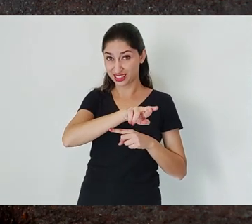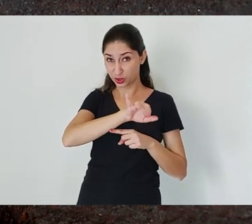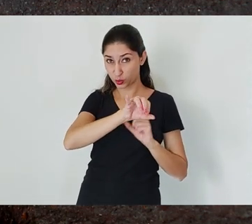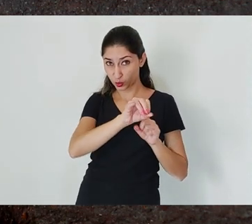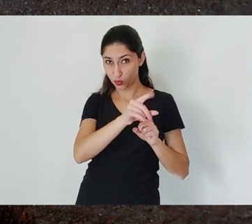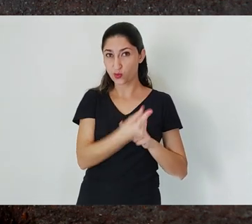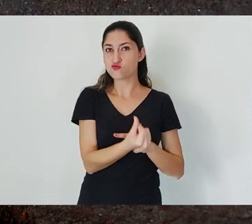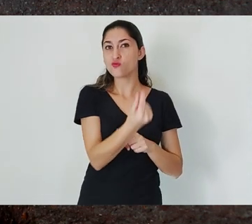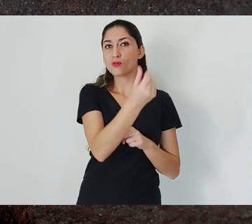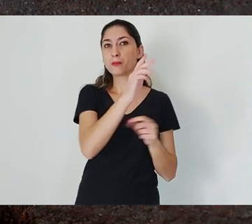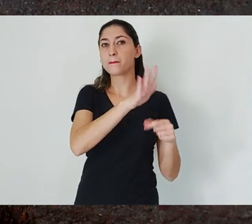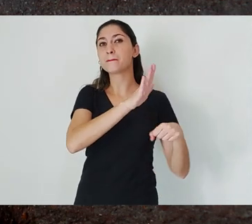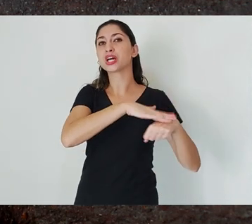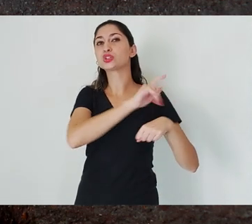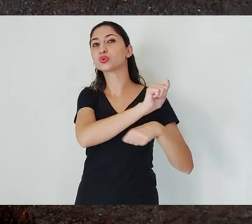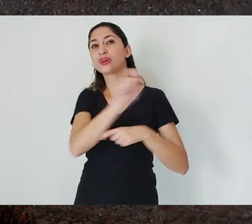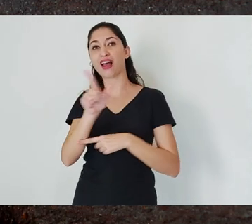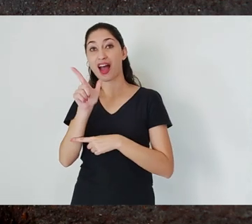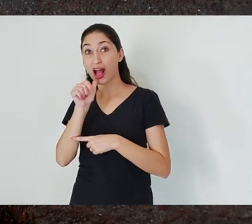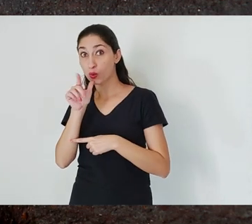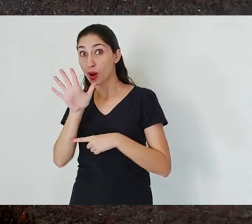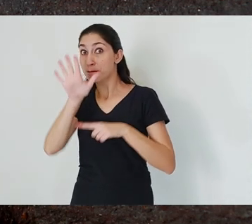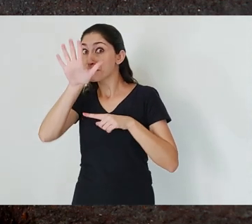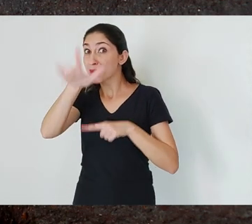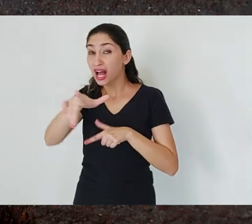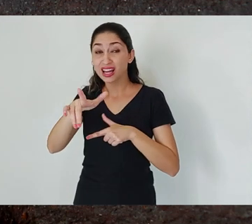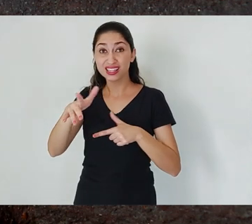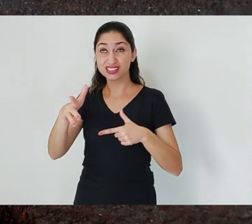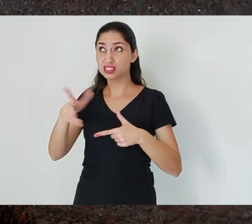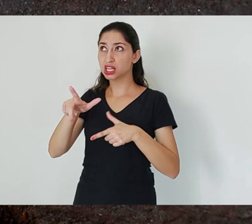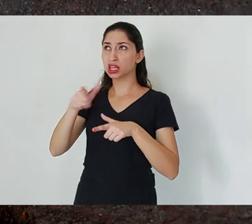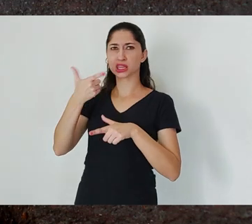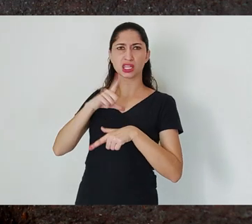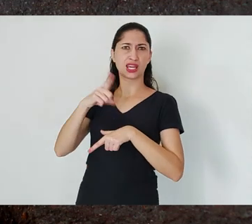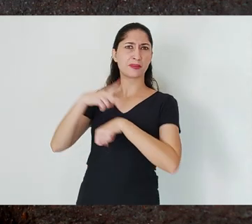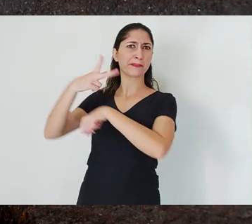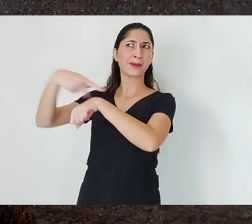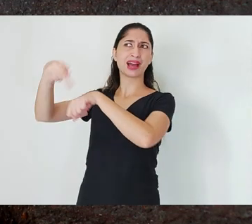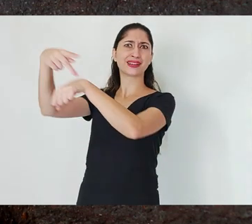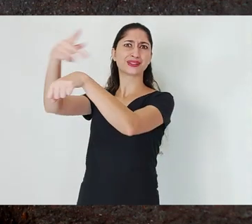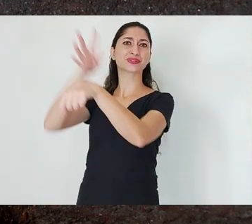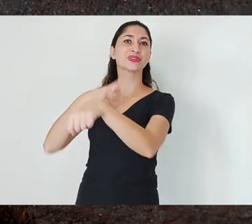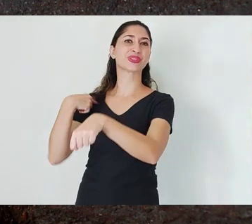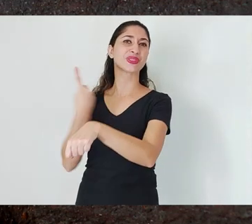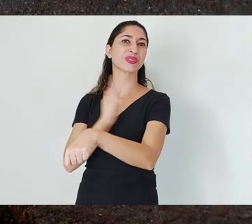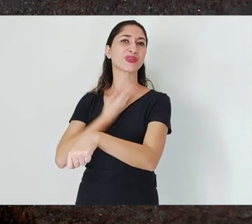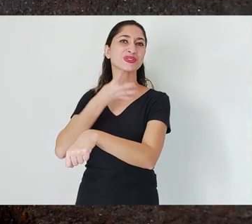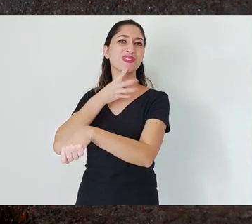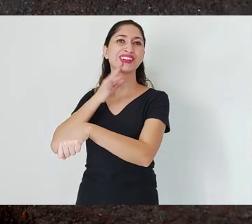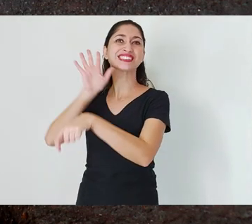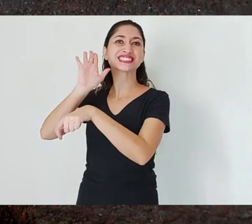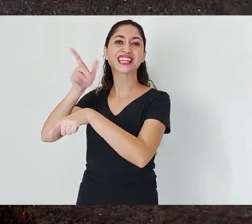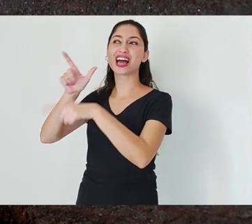Many forced migrations happen because of lack of water, Middle East is one of the great examples of this.